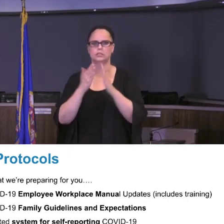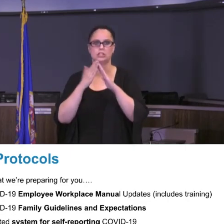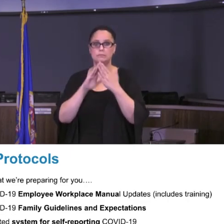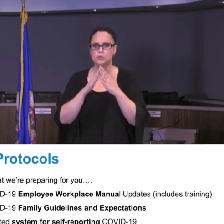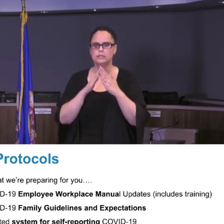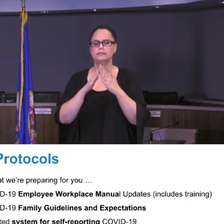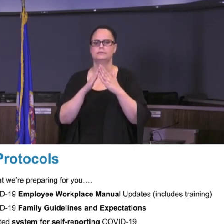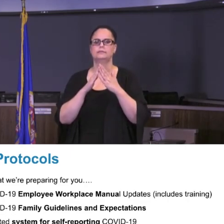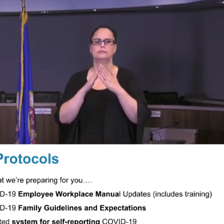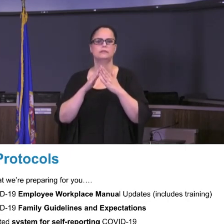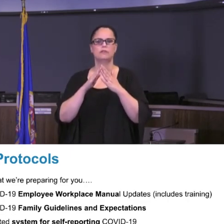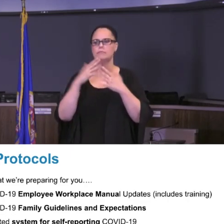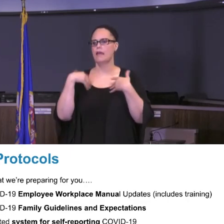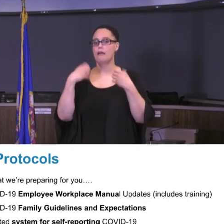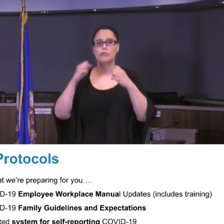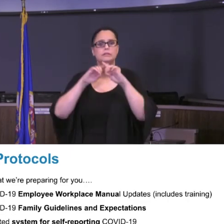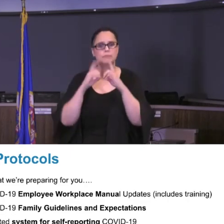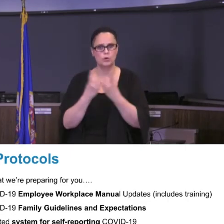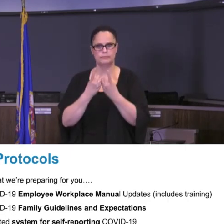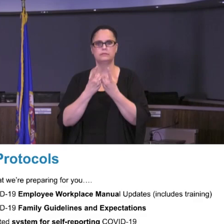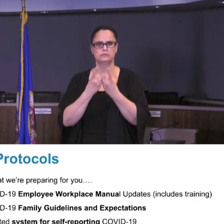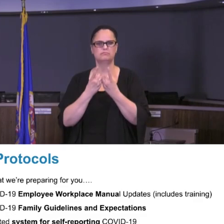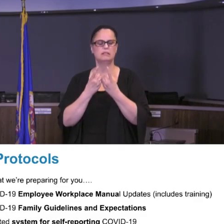guidelines from the Health Department and many others.